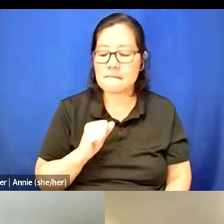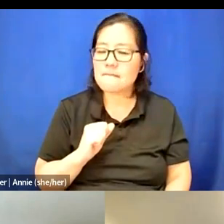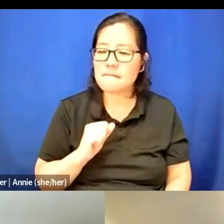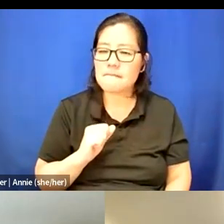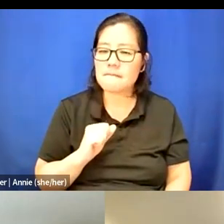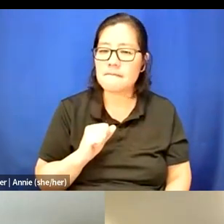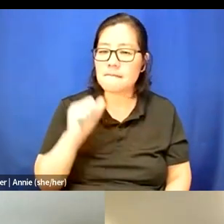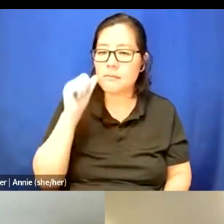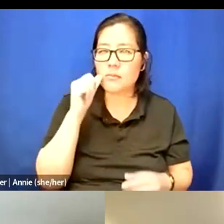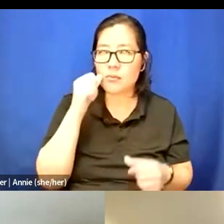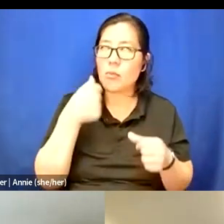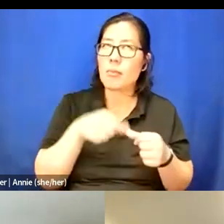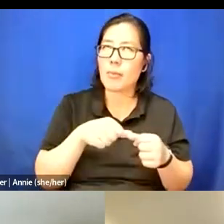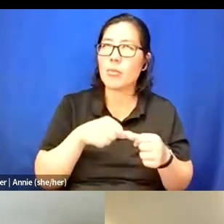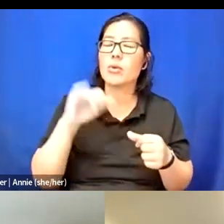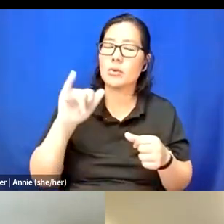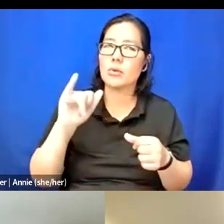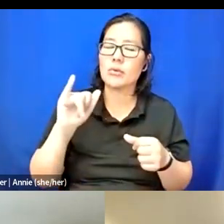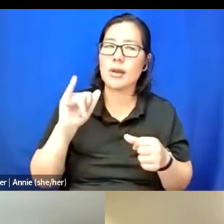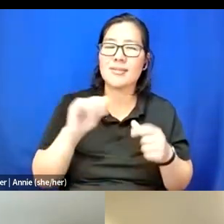like so many ways to come to this work.